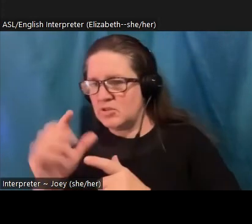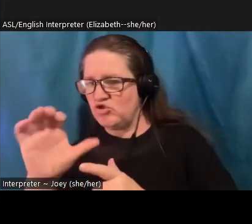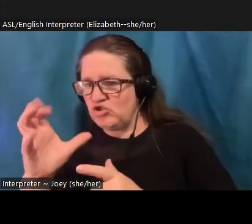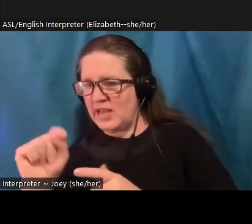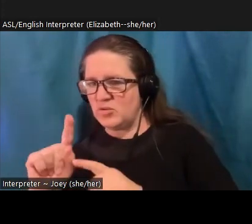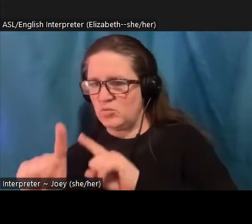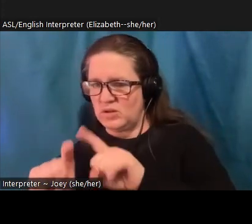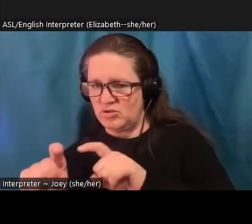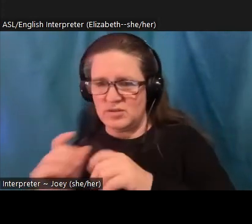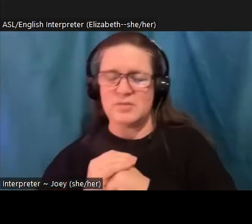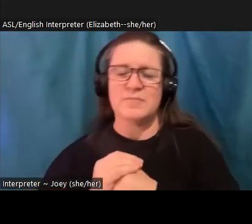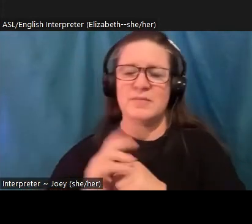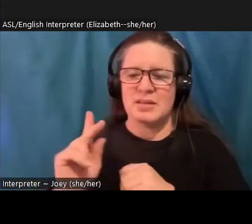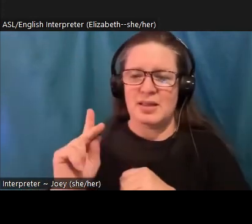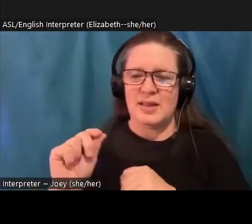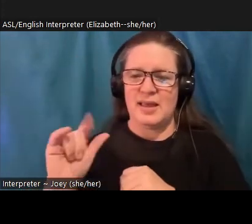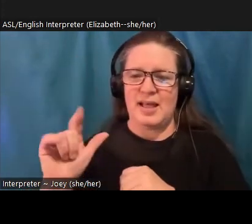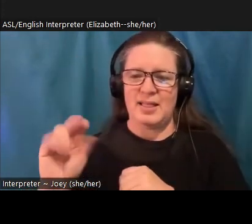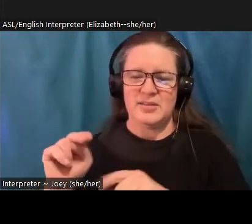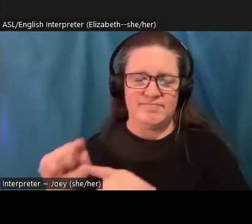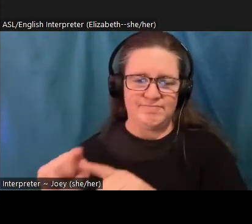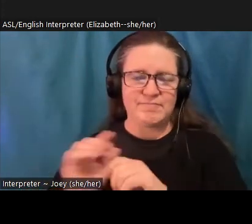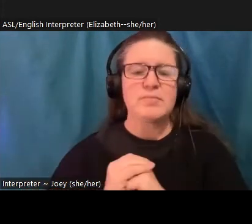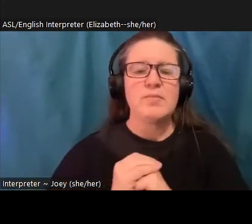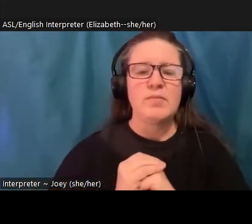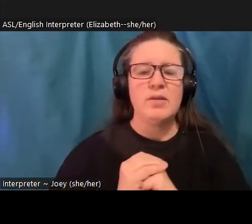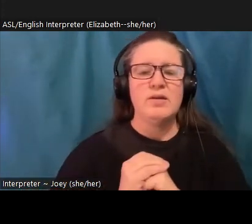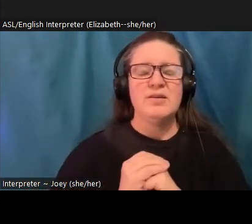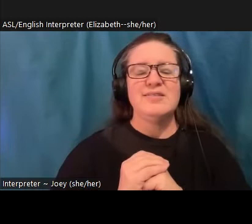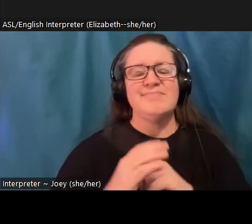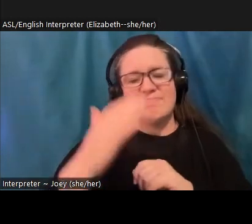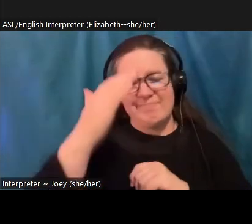Okay. Hi, I'm Dr. Atkinson. Thank you so much for this